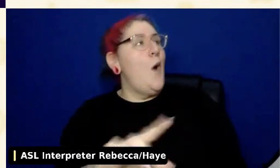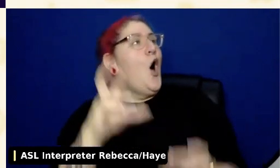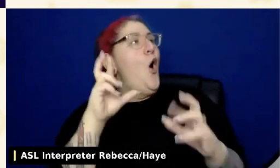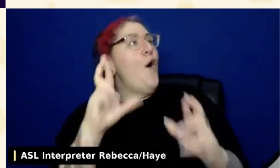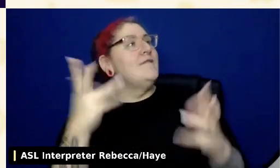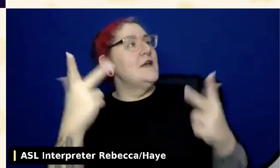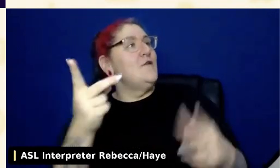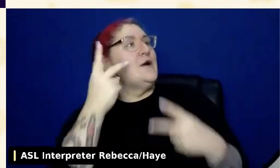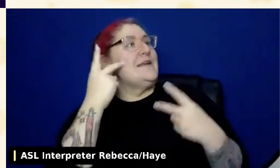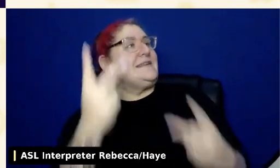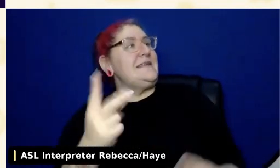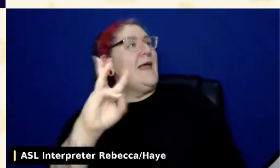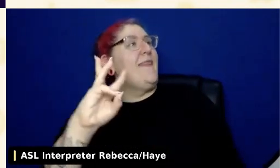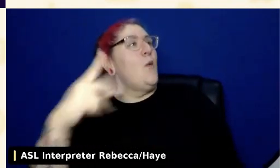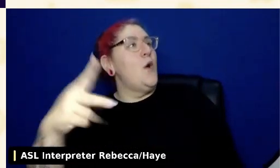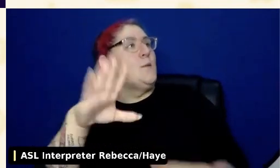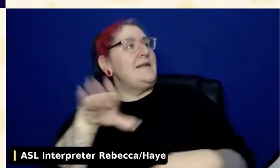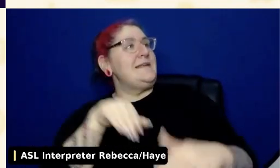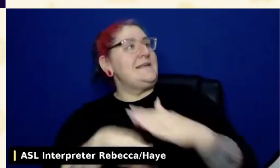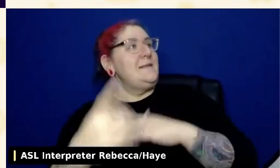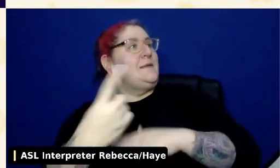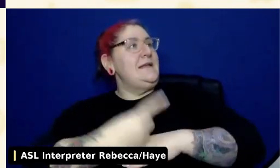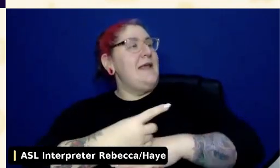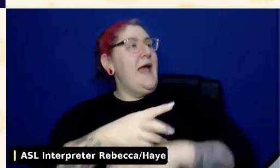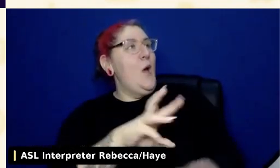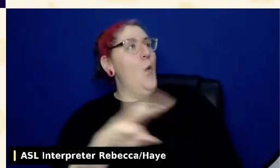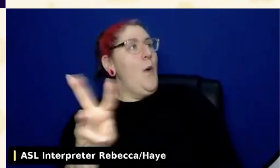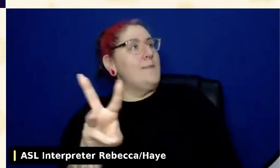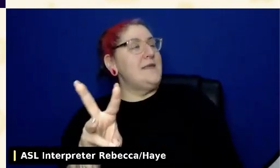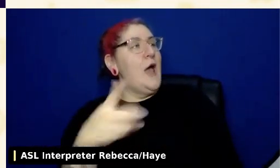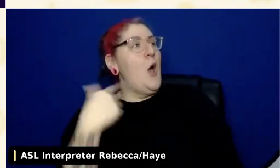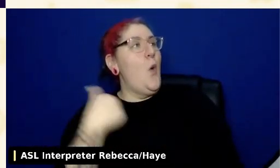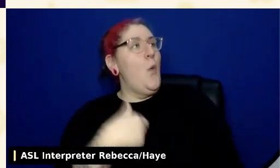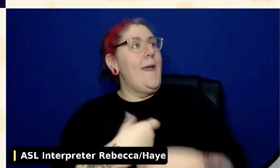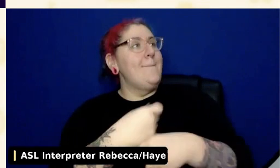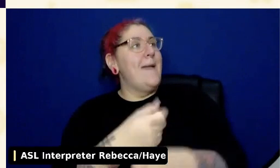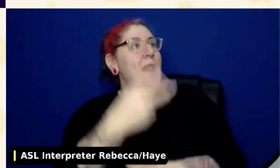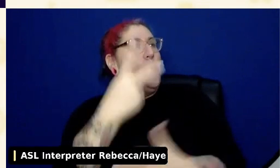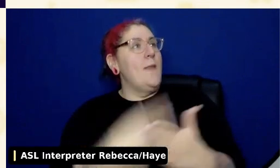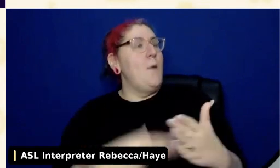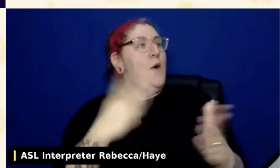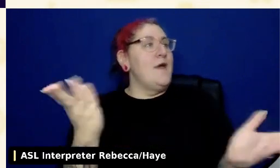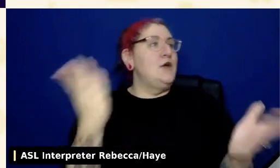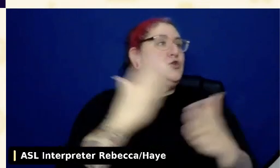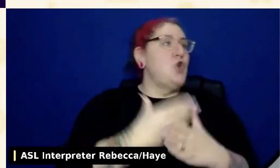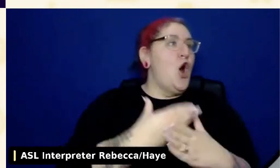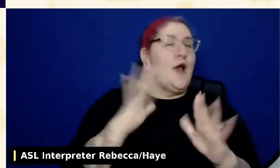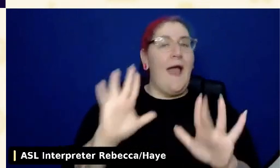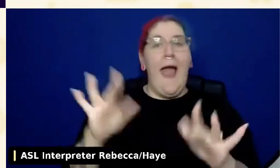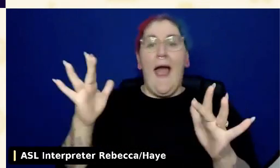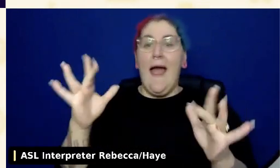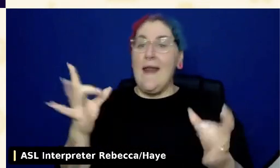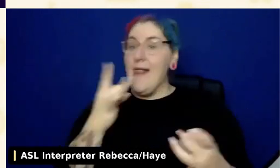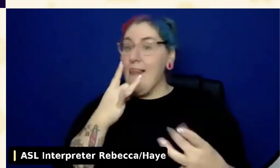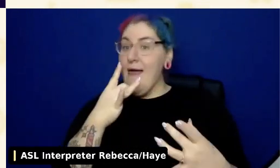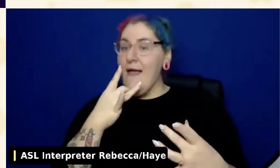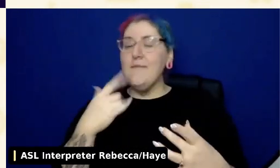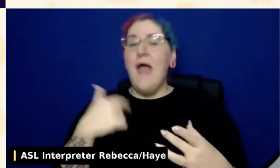and we created this with Dark Mode and Light Mode. I can toggle this off, and you get the Light Mode setting